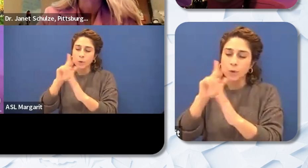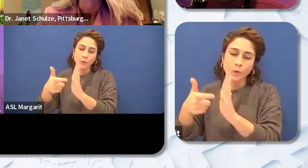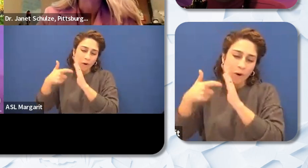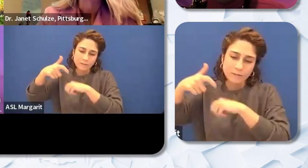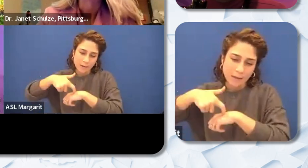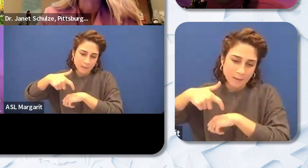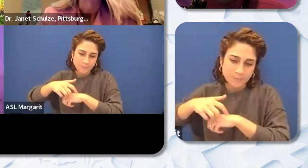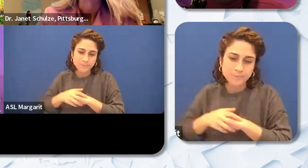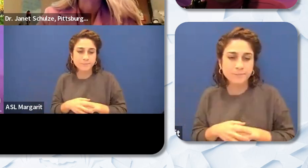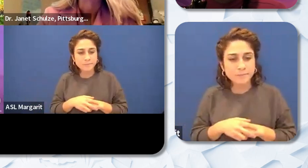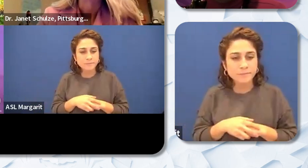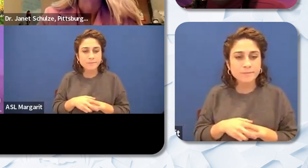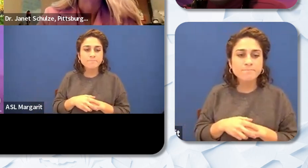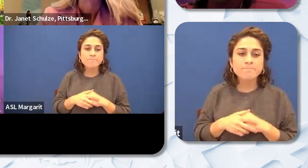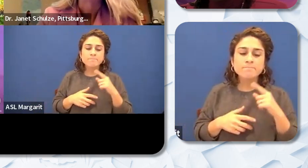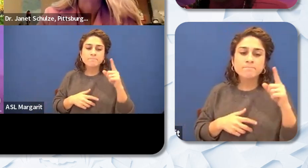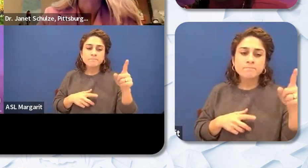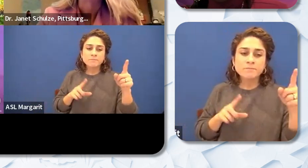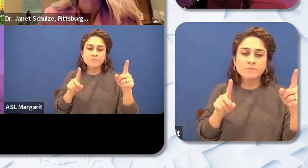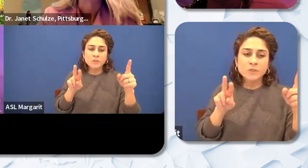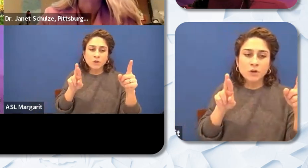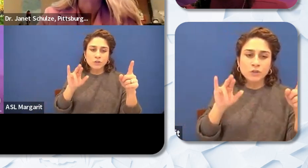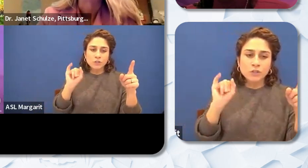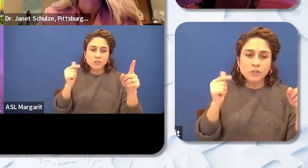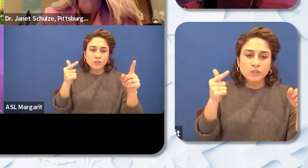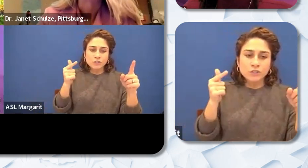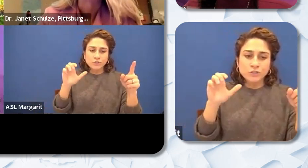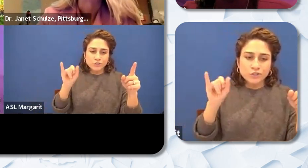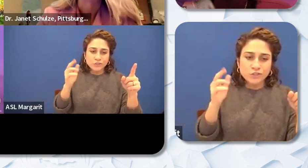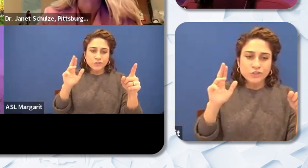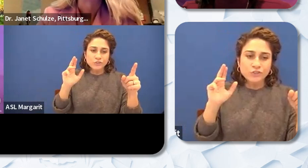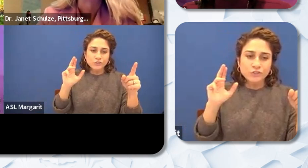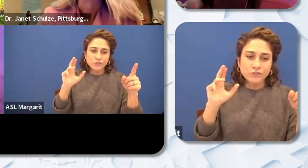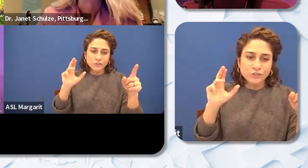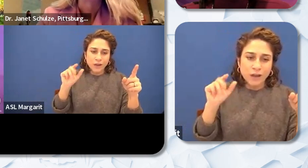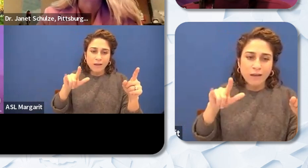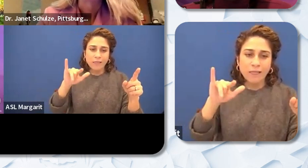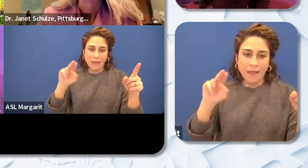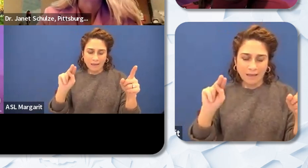definitely think that Mrs. Ajayi is gonna have a lot to ca ponder and consider as